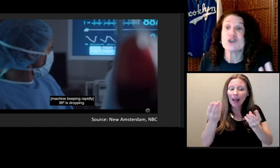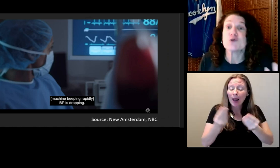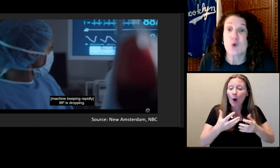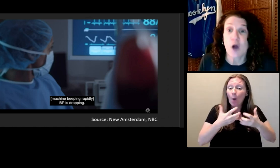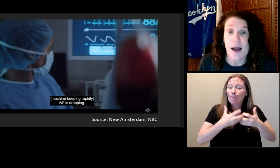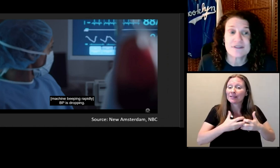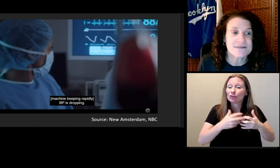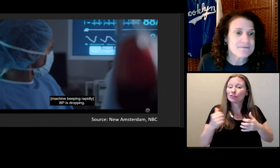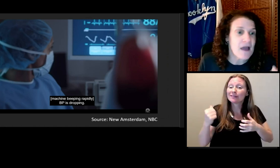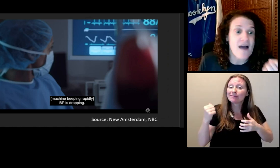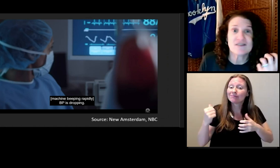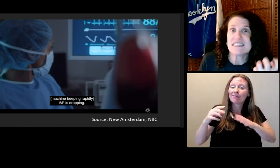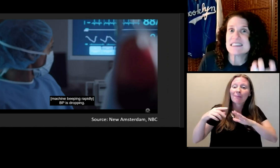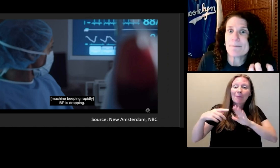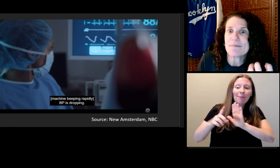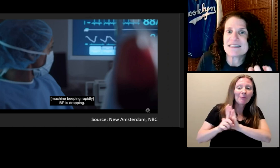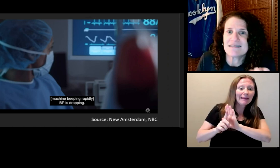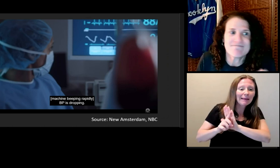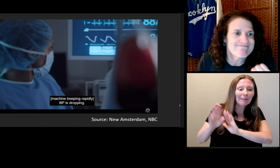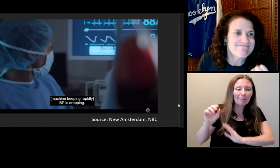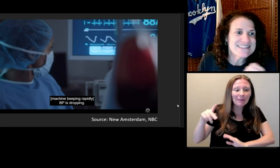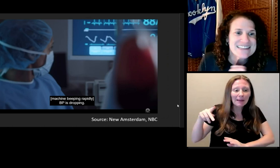drops. Obviously something is tense.